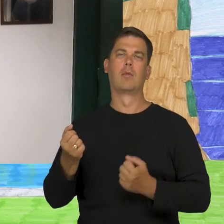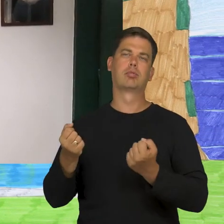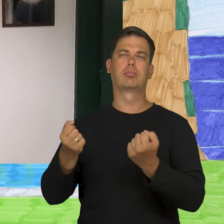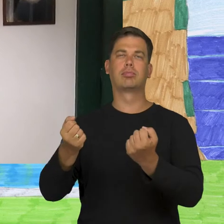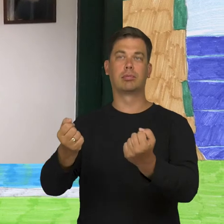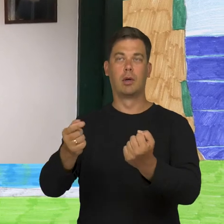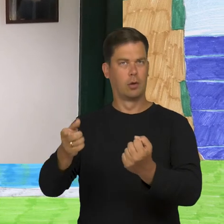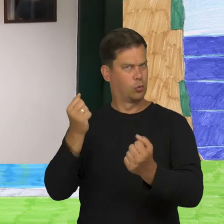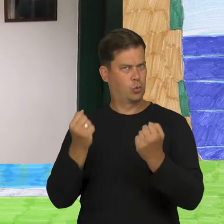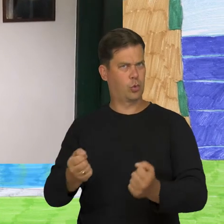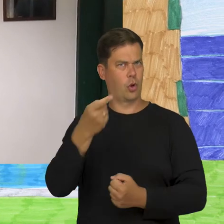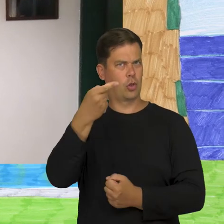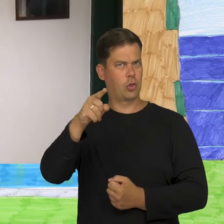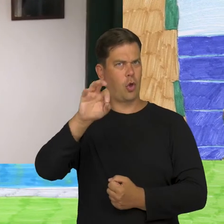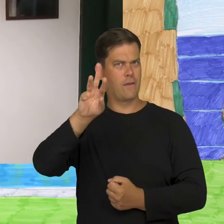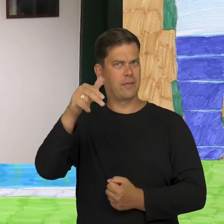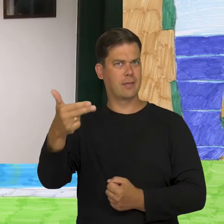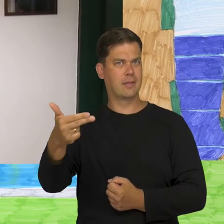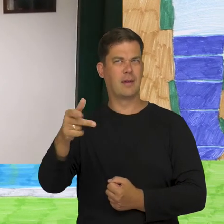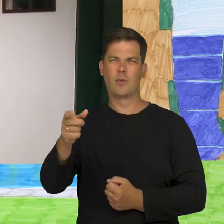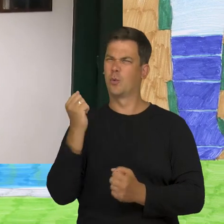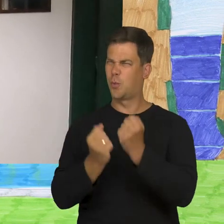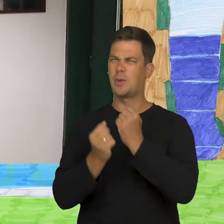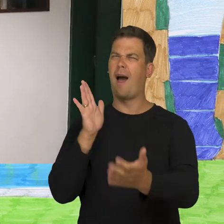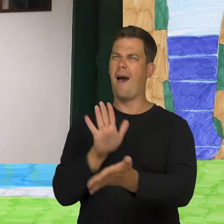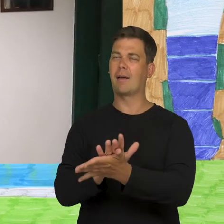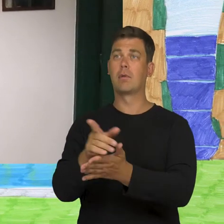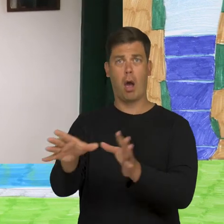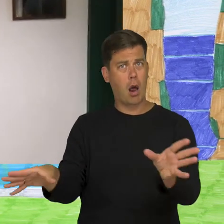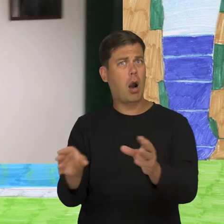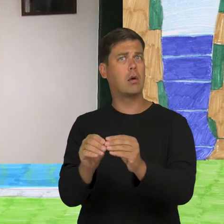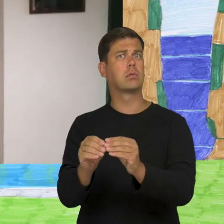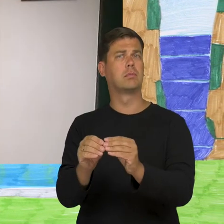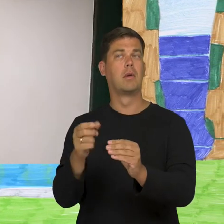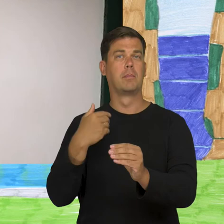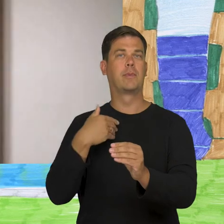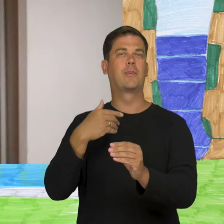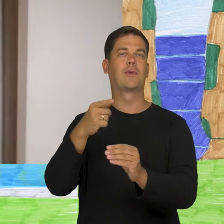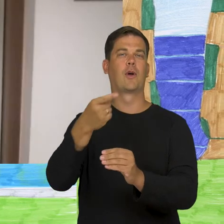and how difficult it is to have the Down syndrome. They were difficult people but they lived together,